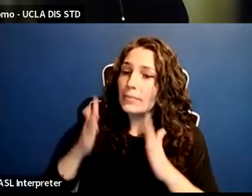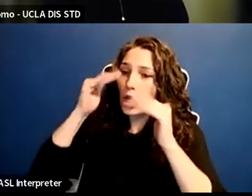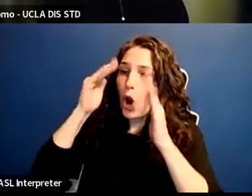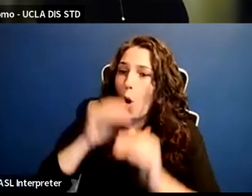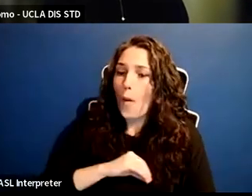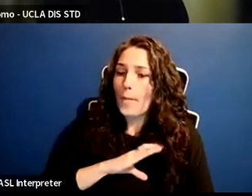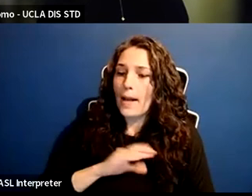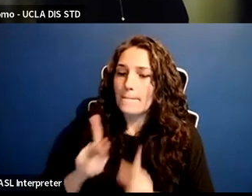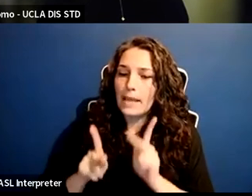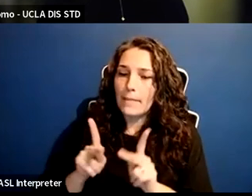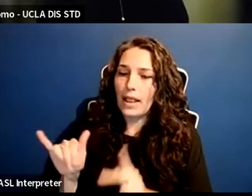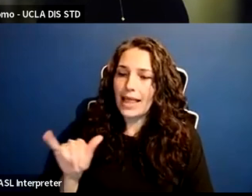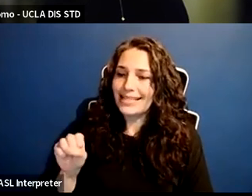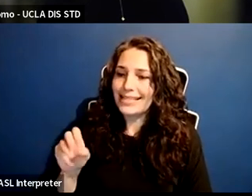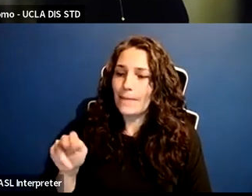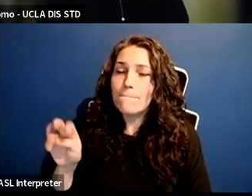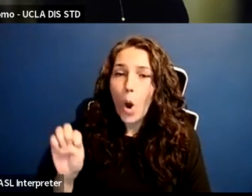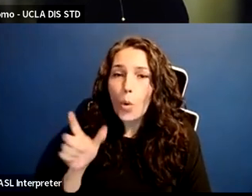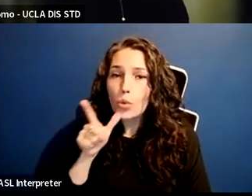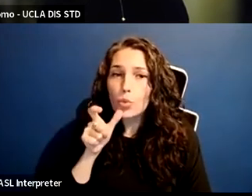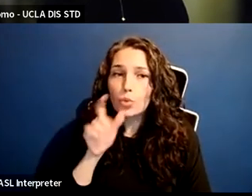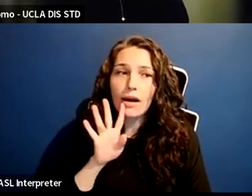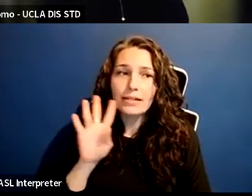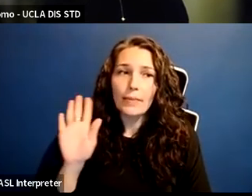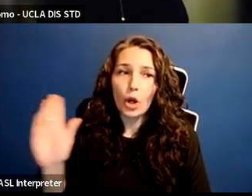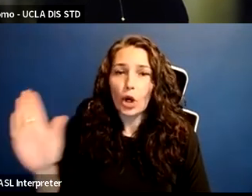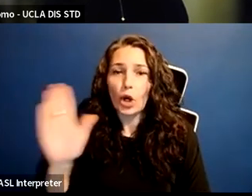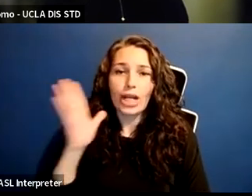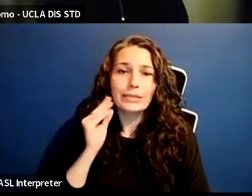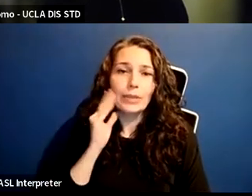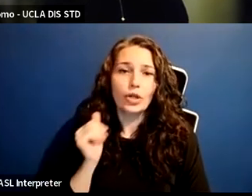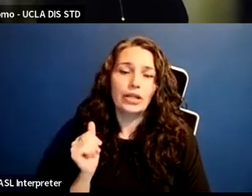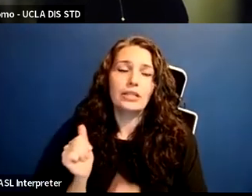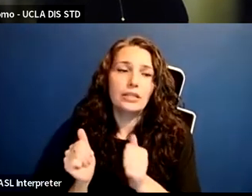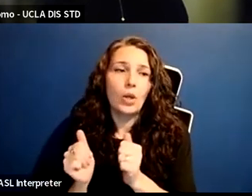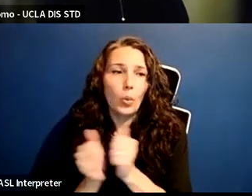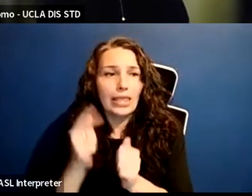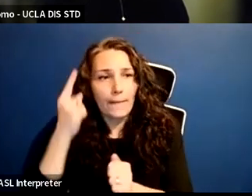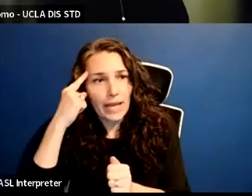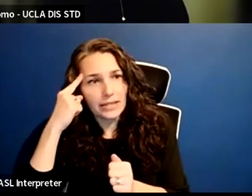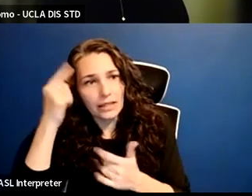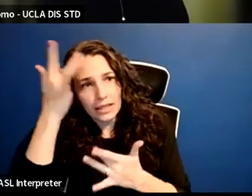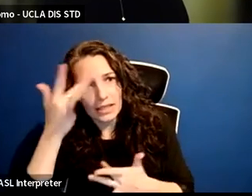talking about her experience with mental illness. I feel like there is a cultural conversation happening.